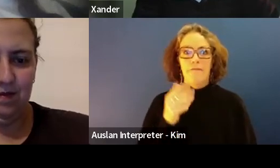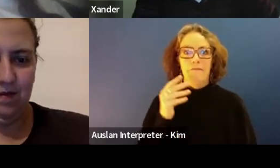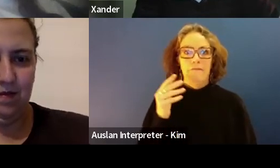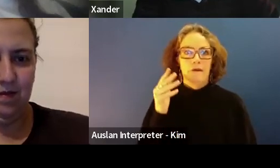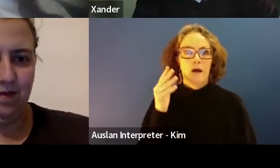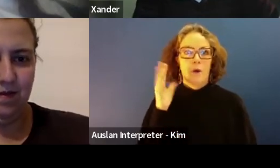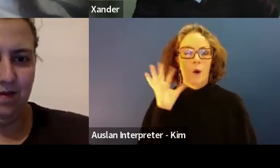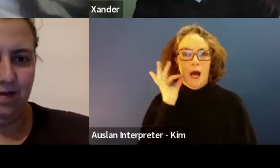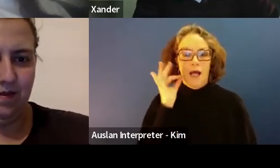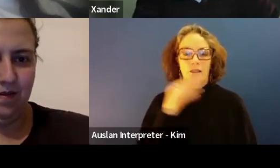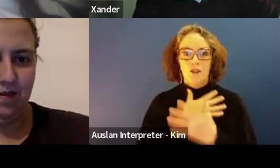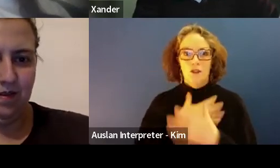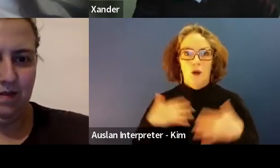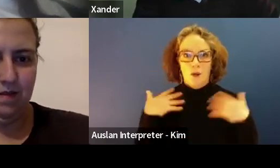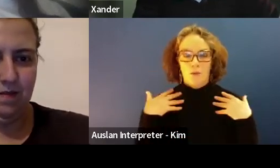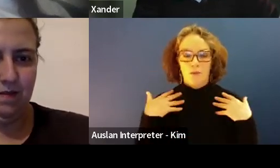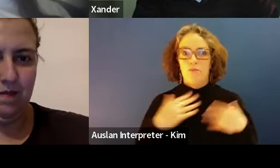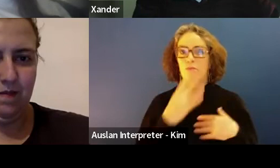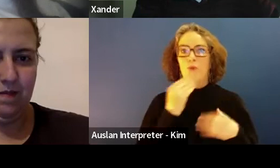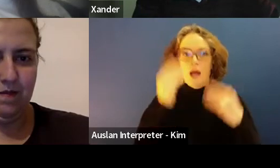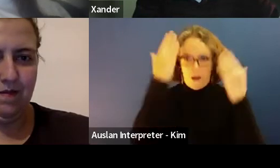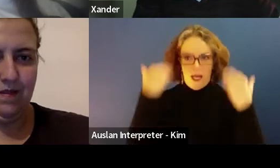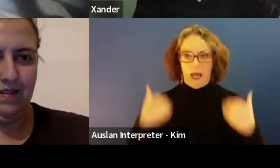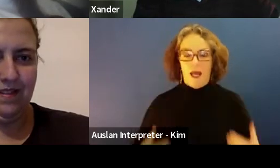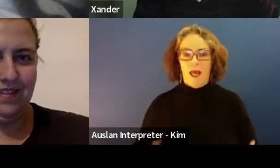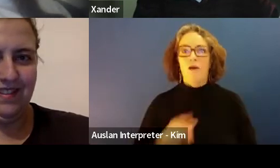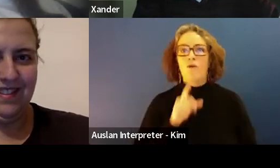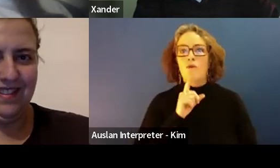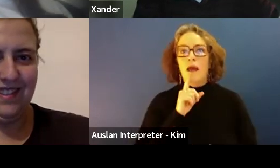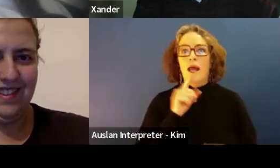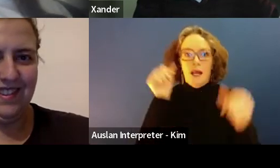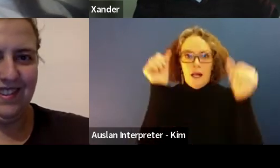top, and brown hair and read Harry Potter glasses.